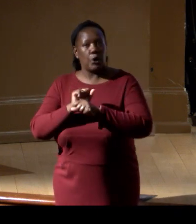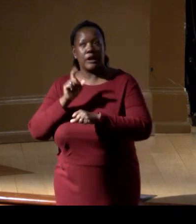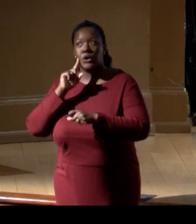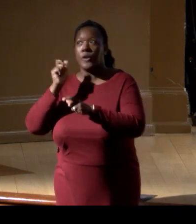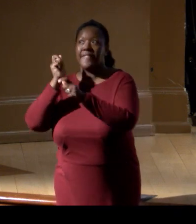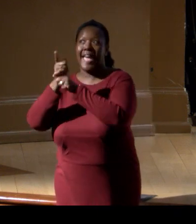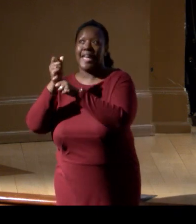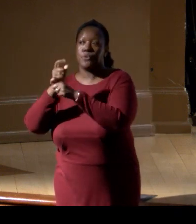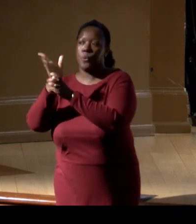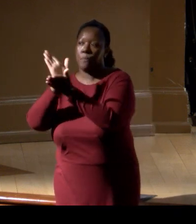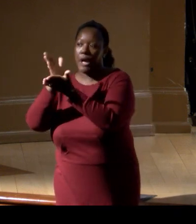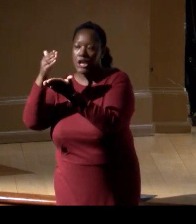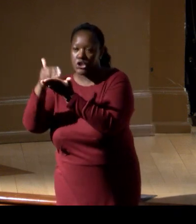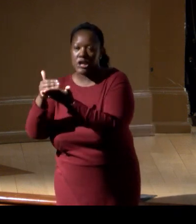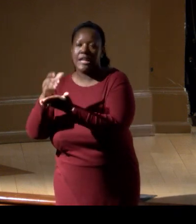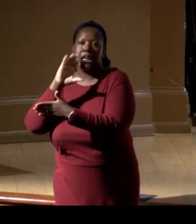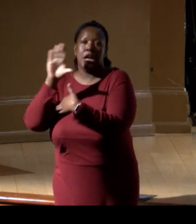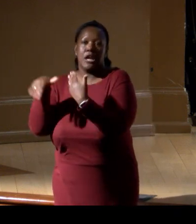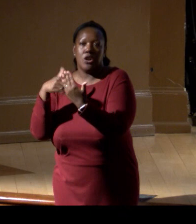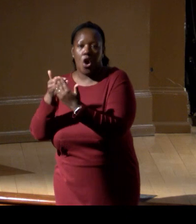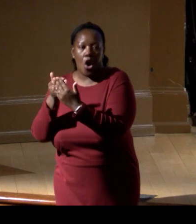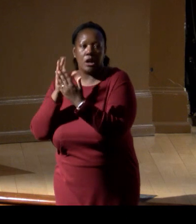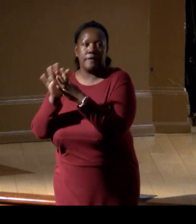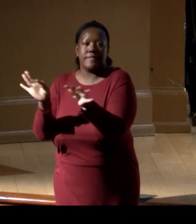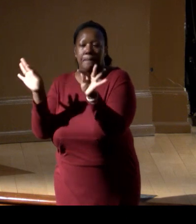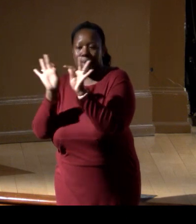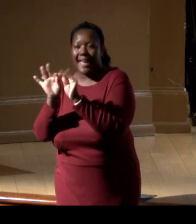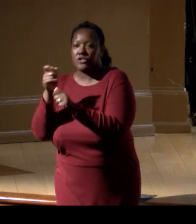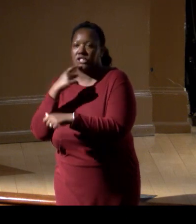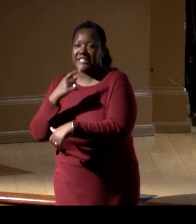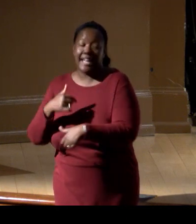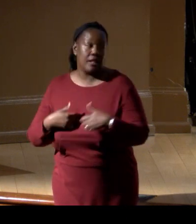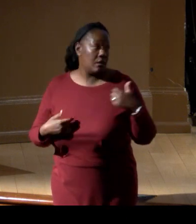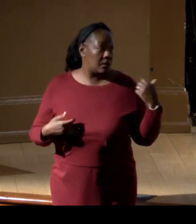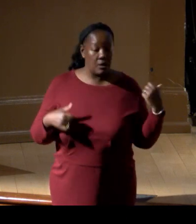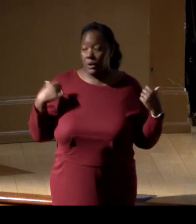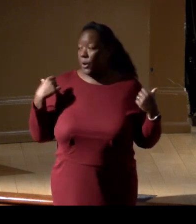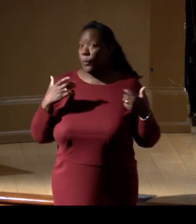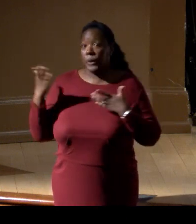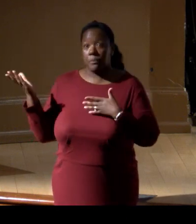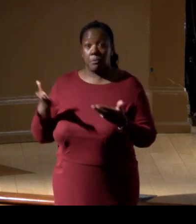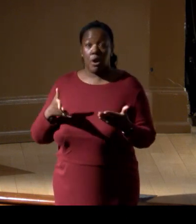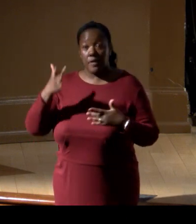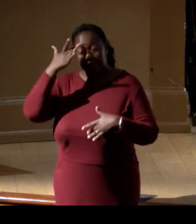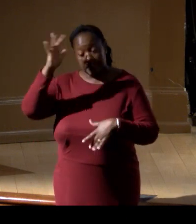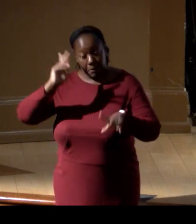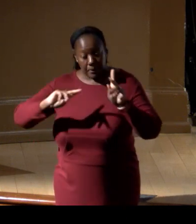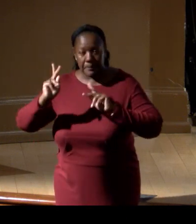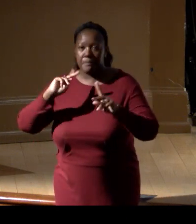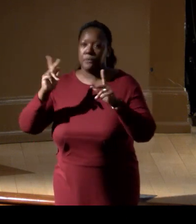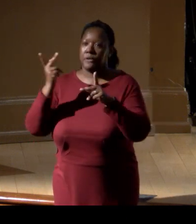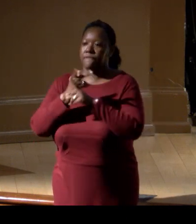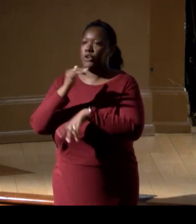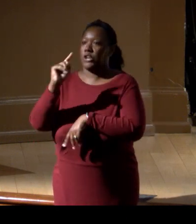and all of the complicating factors to say, "We brought the smart people in the room to figure that out. "We just need you to support it,